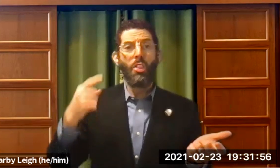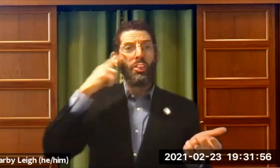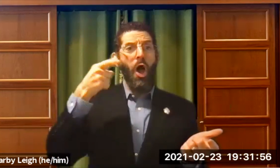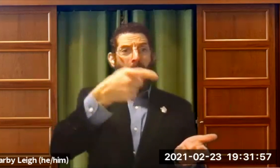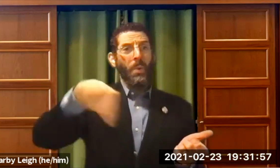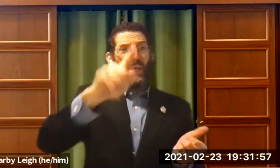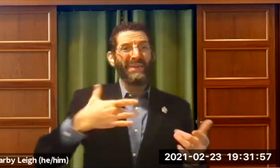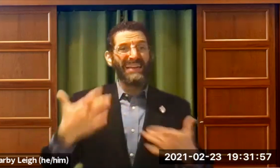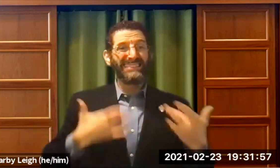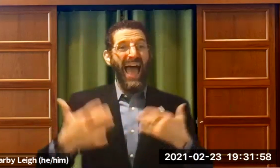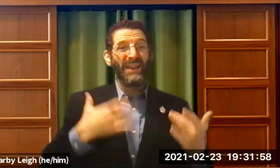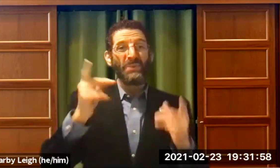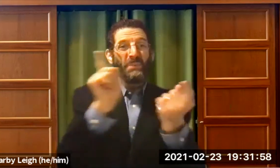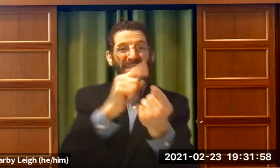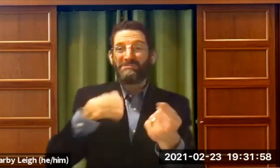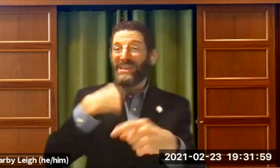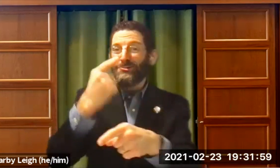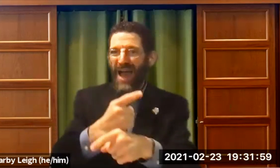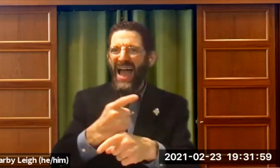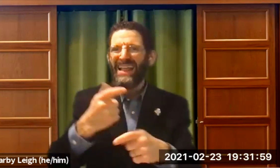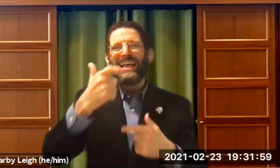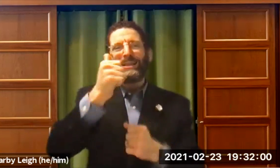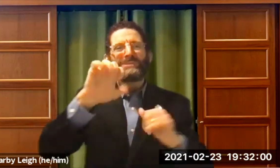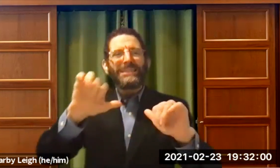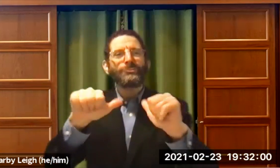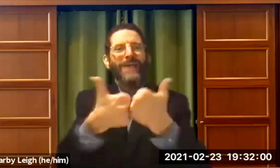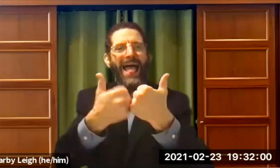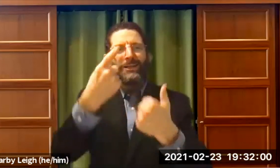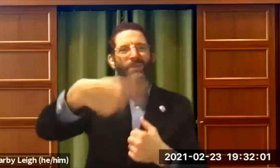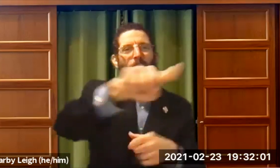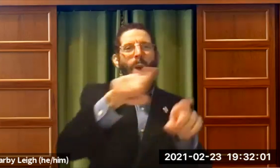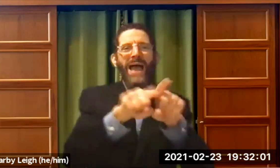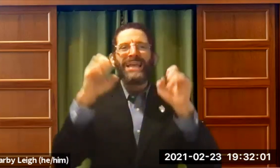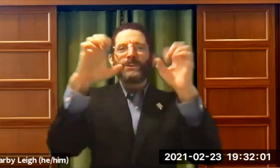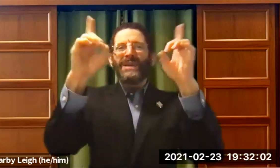But I was a little big headed and egotistical. And I thought that I was